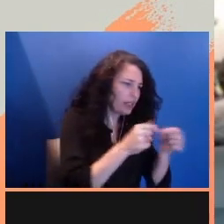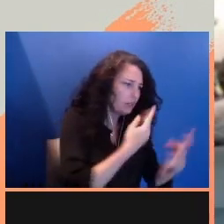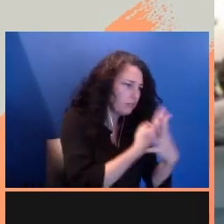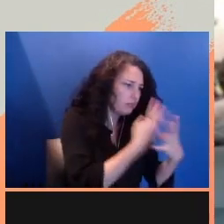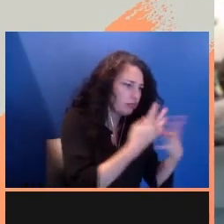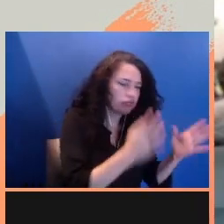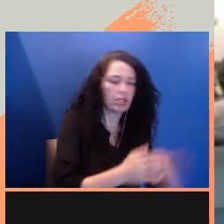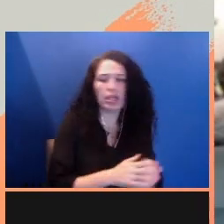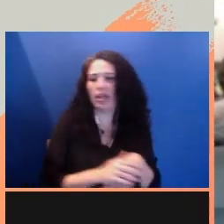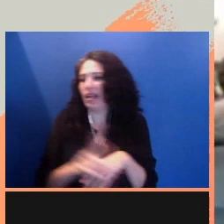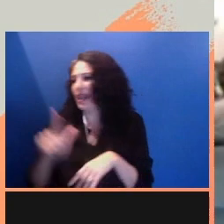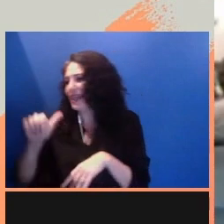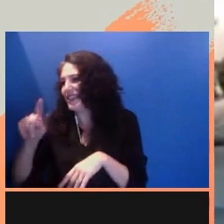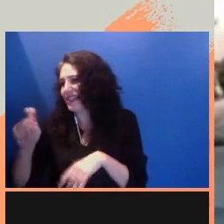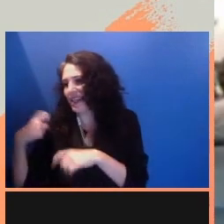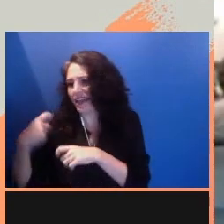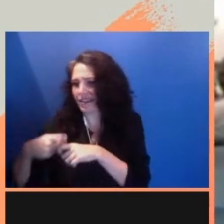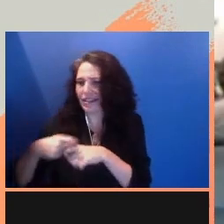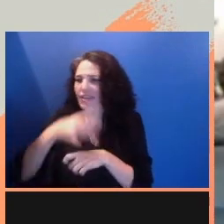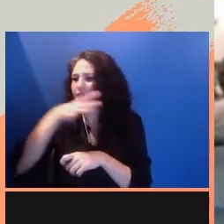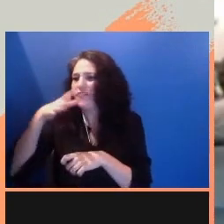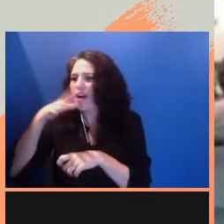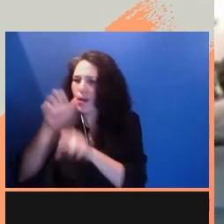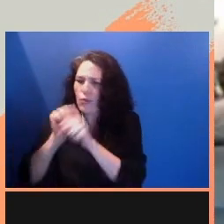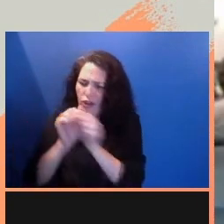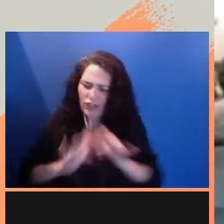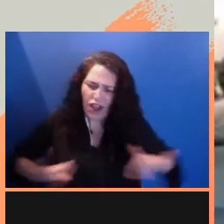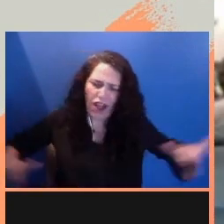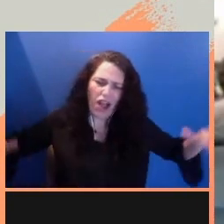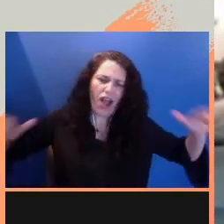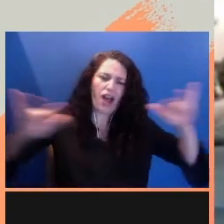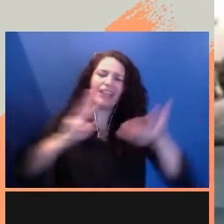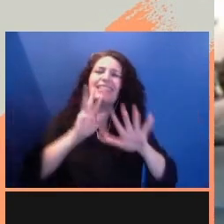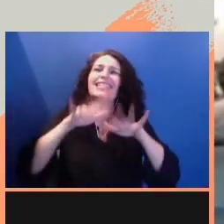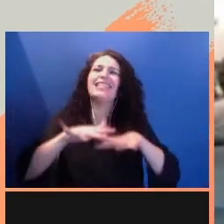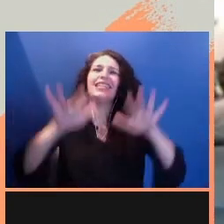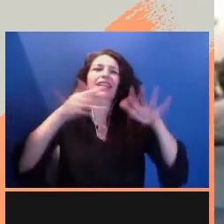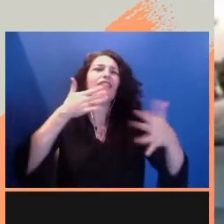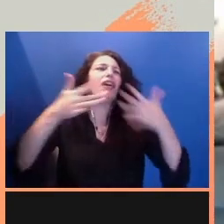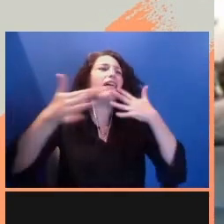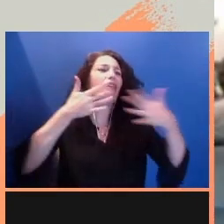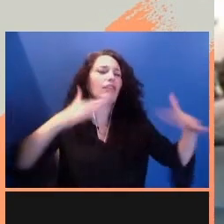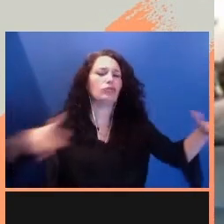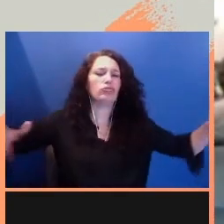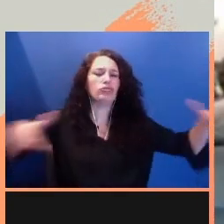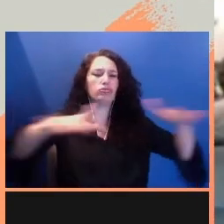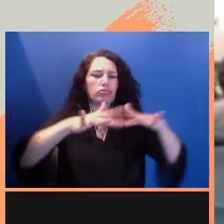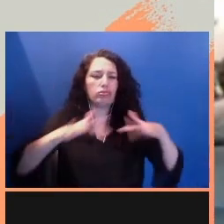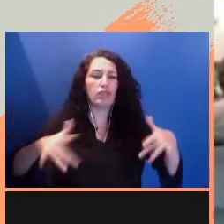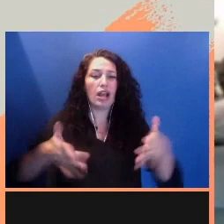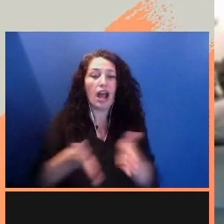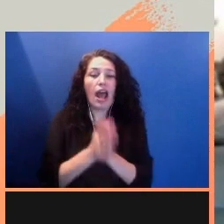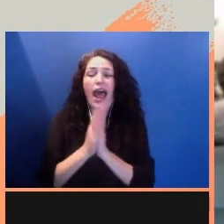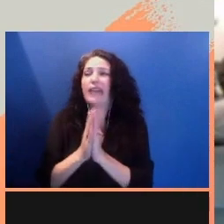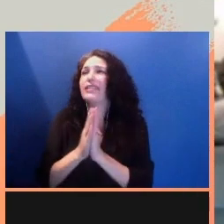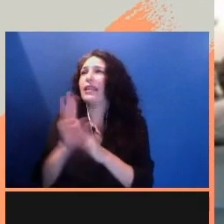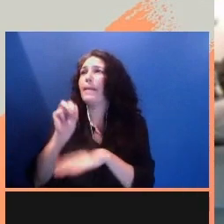through the generations. We are a sea of colors, calling for a media industry rich with fresh stories of all of us,